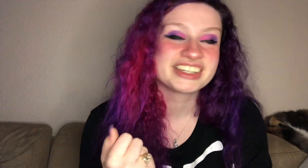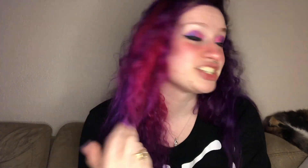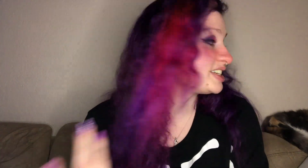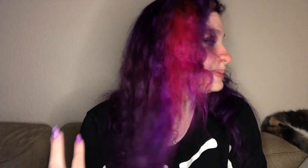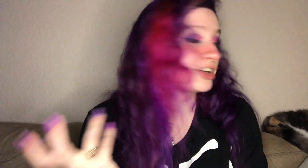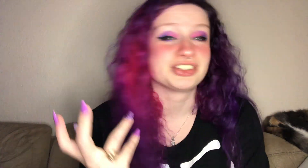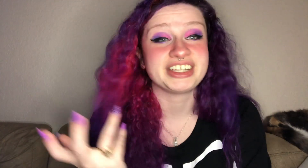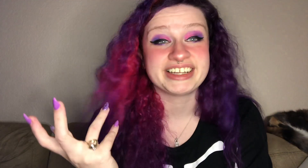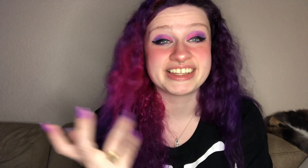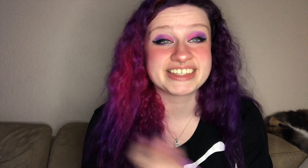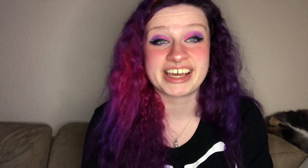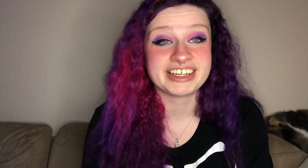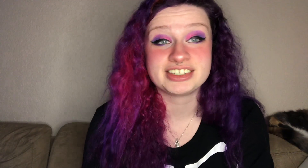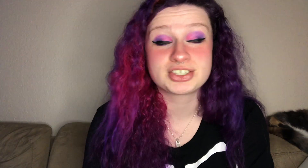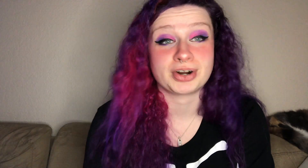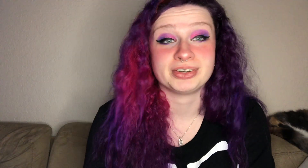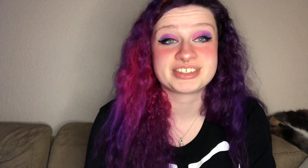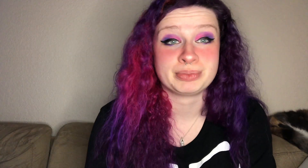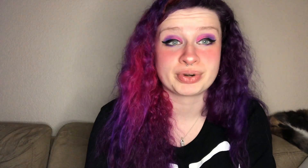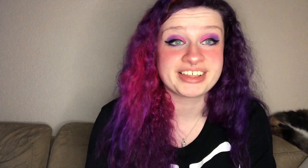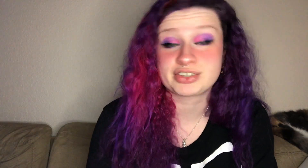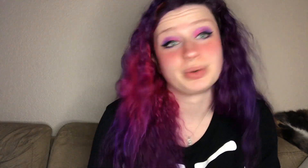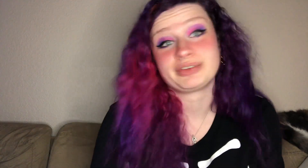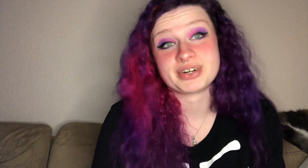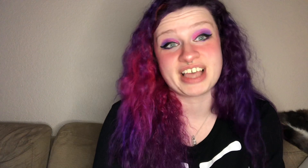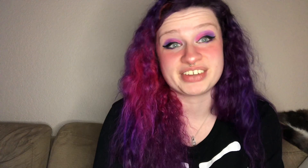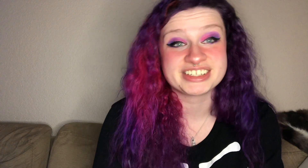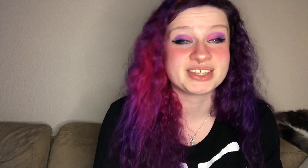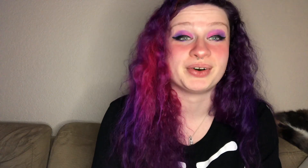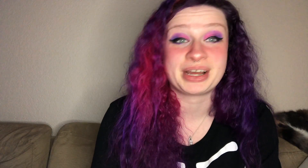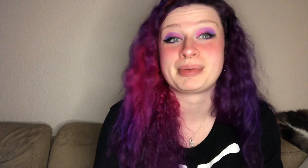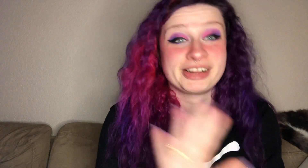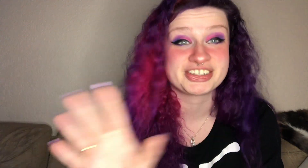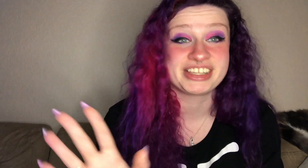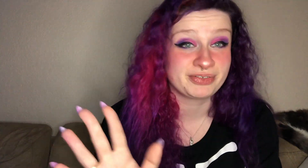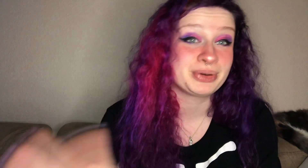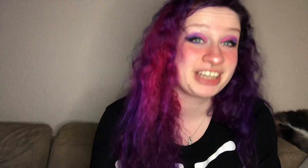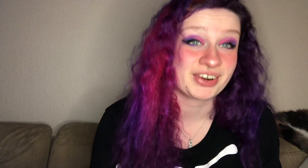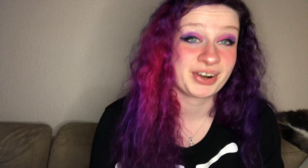she's special needs and struggles to breathe 24 7 so i apologize if you can hear her in the